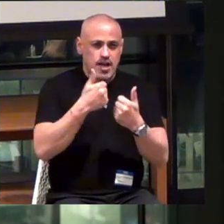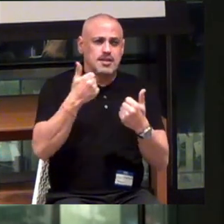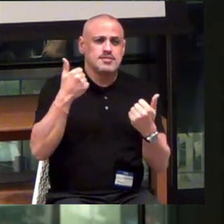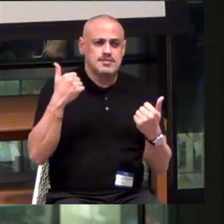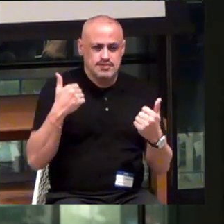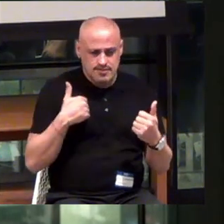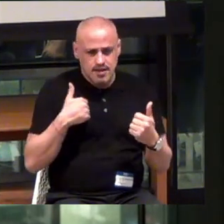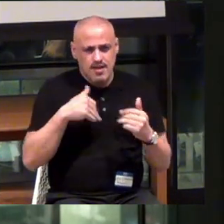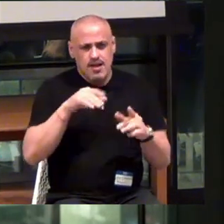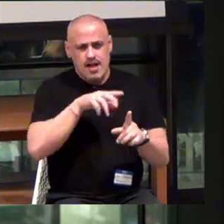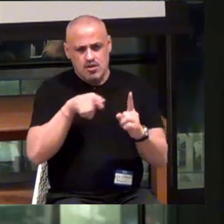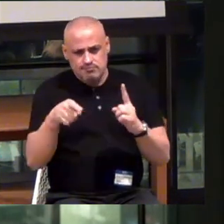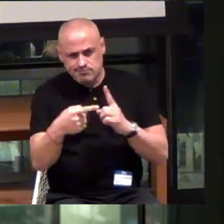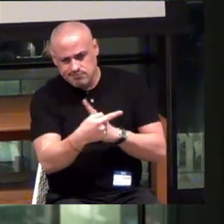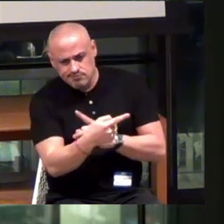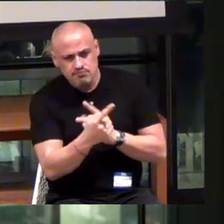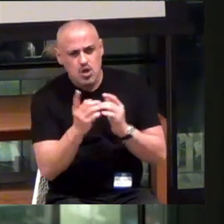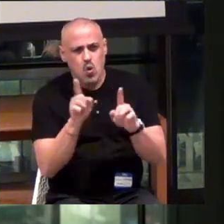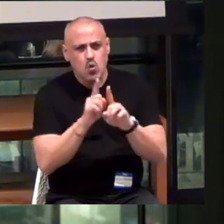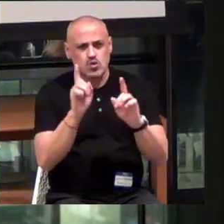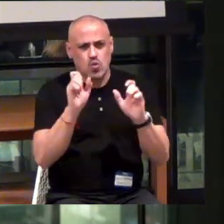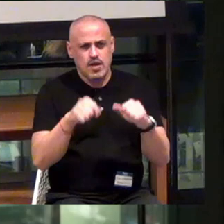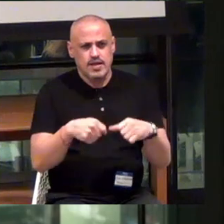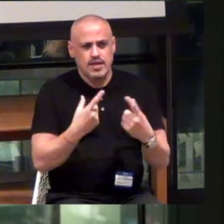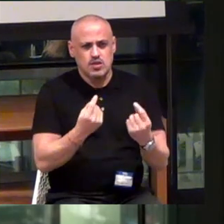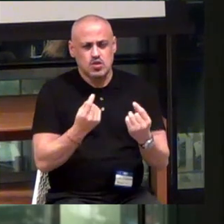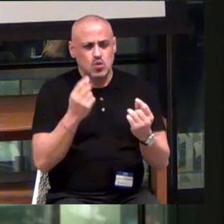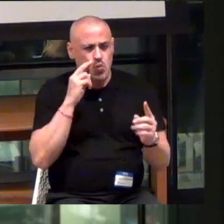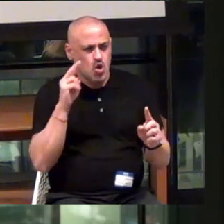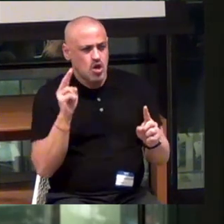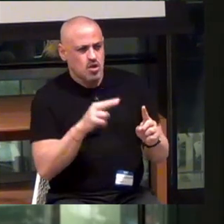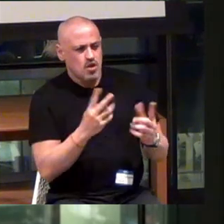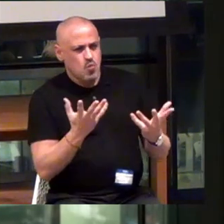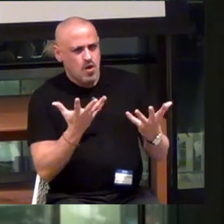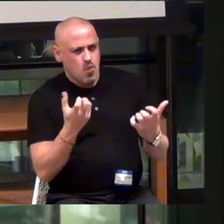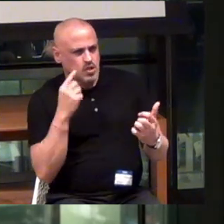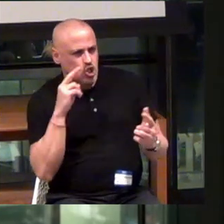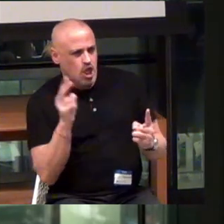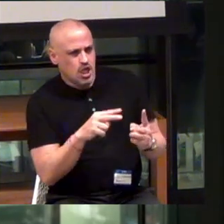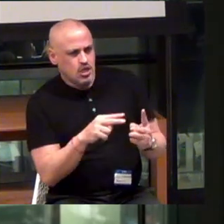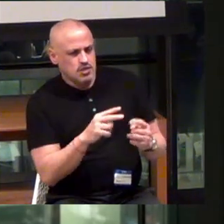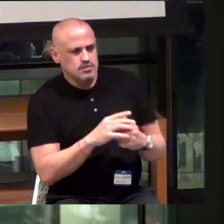How to get around that. Also, I can do what? Get you to look where I want you to look. Right?